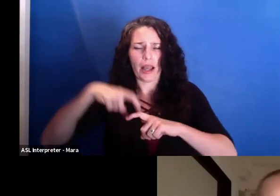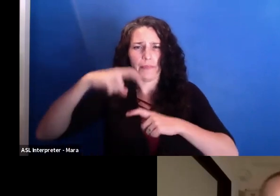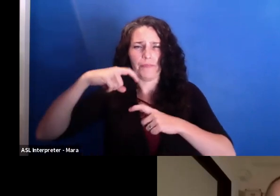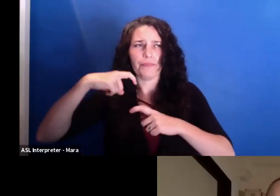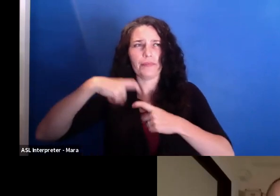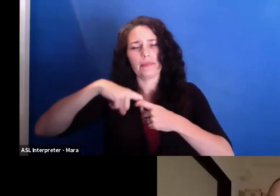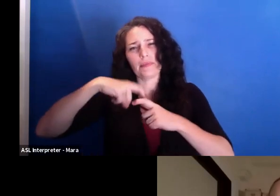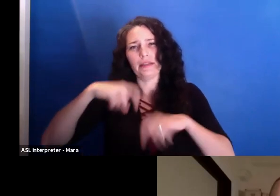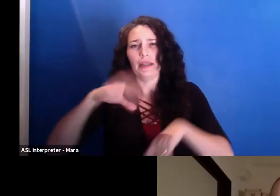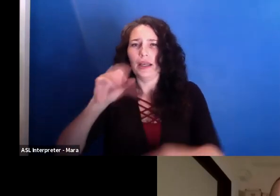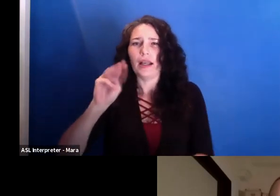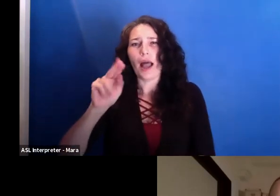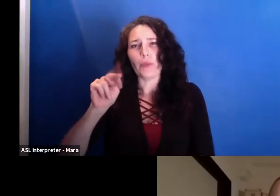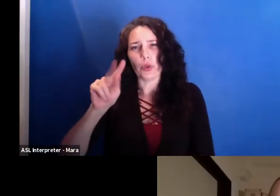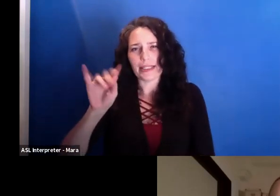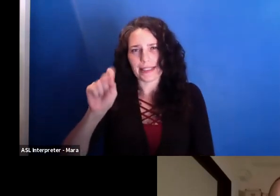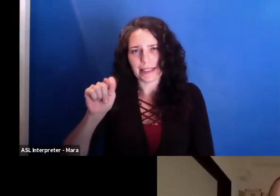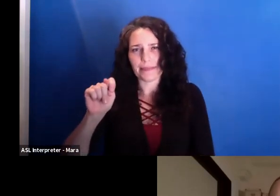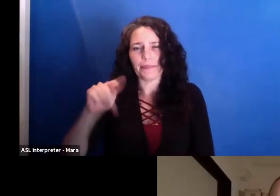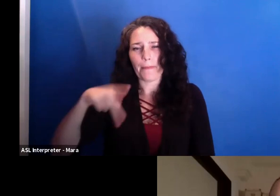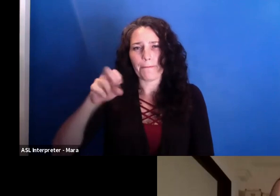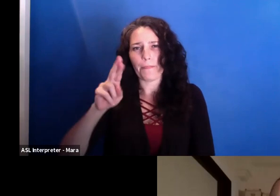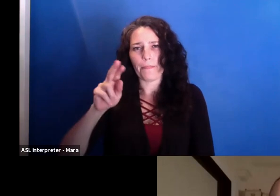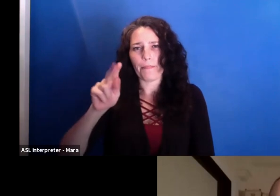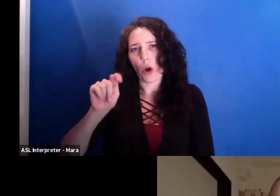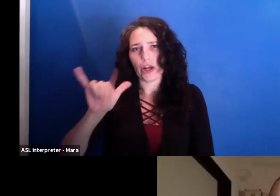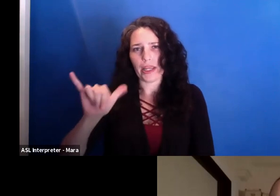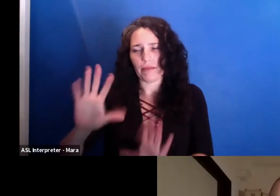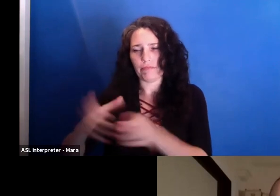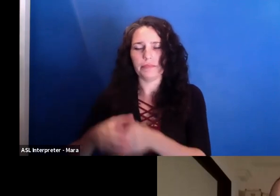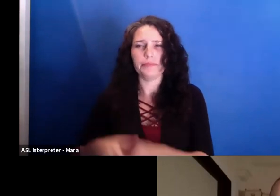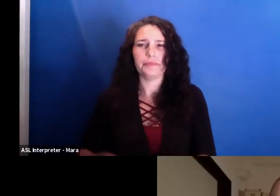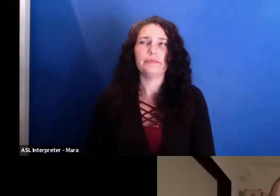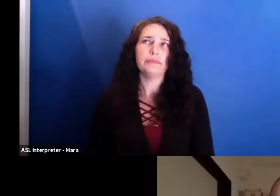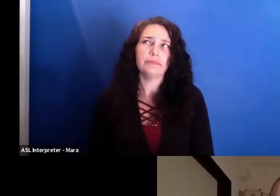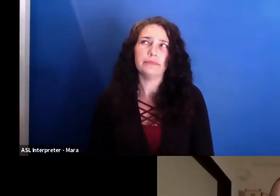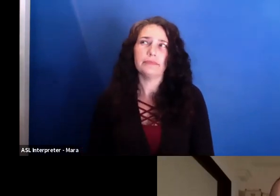And has it-- in terms of how the government now is in Romania,